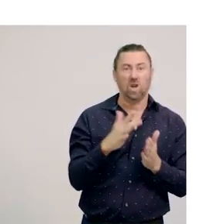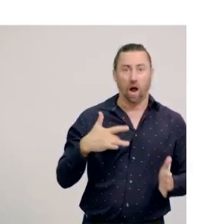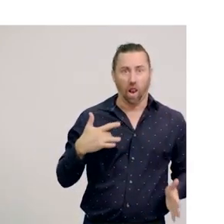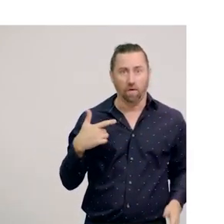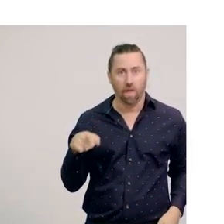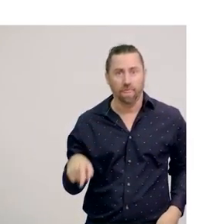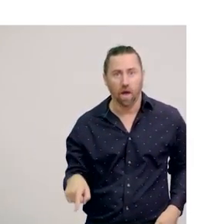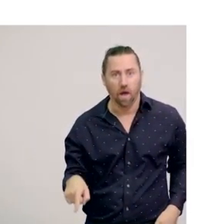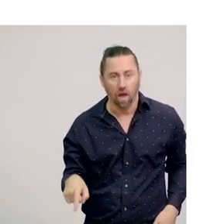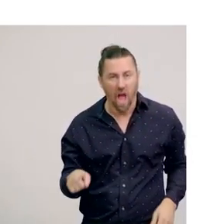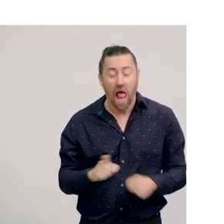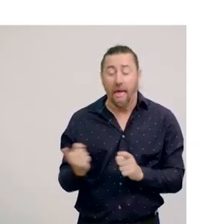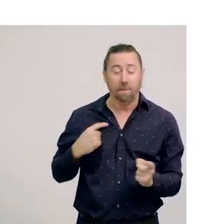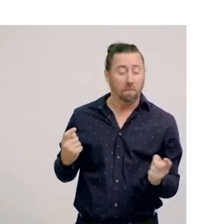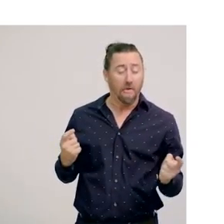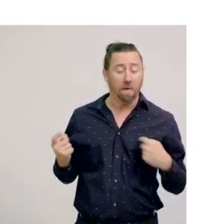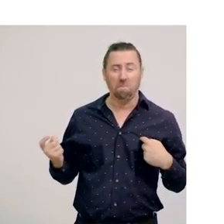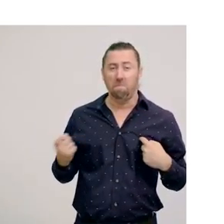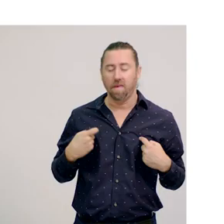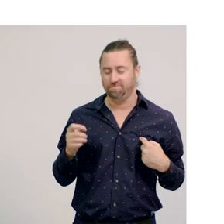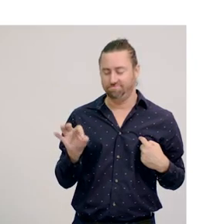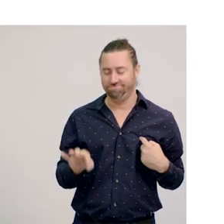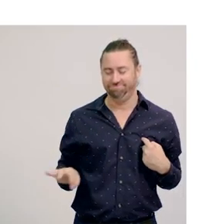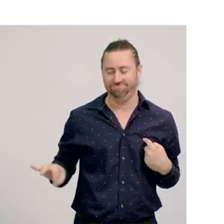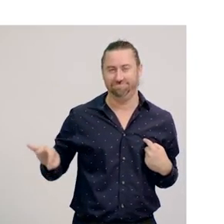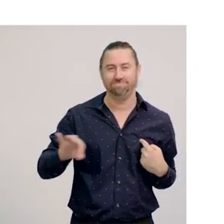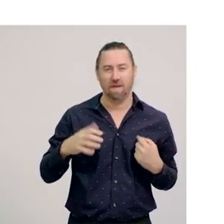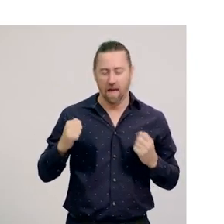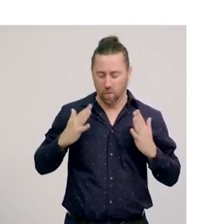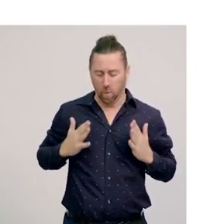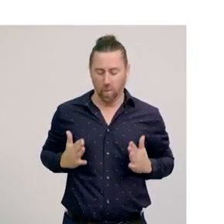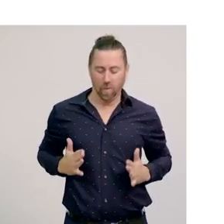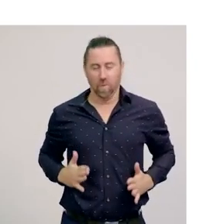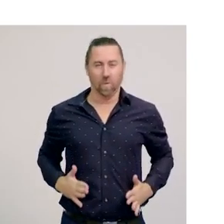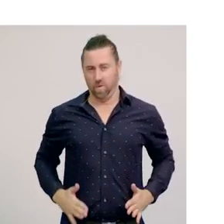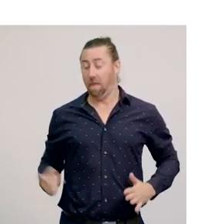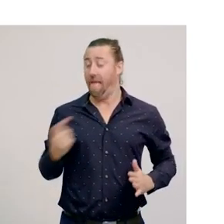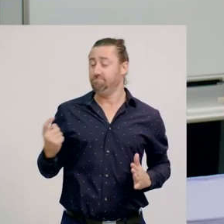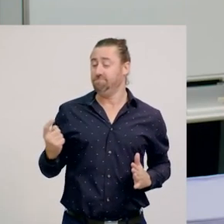they become immune to the sting by producing a protective coating over their scales.